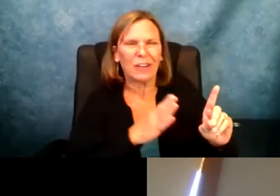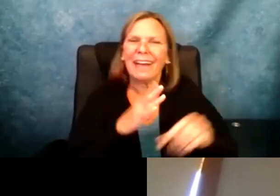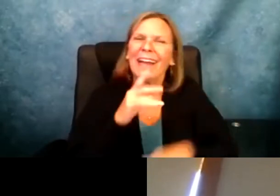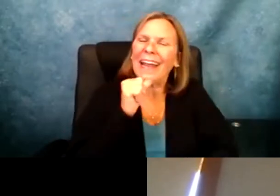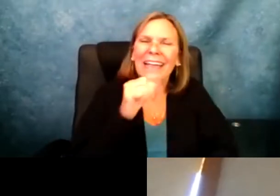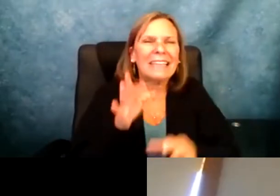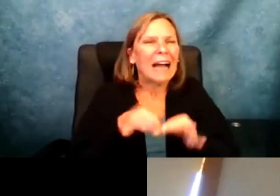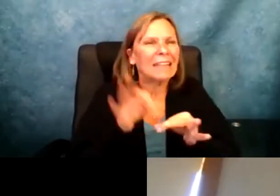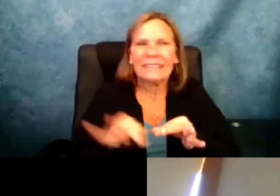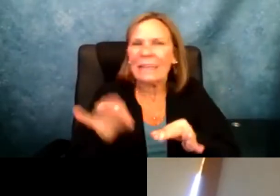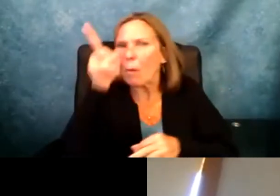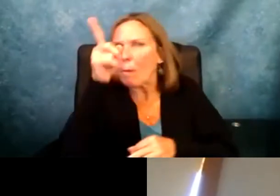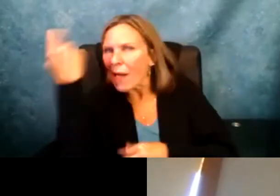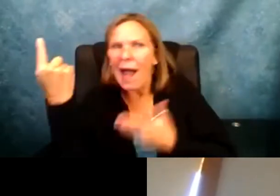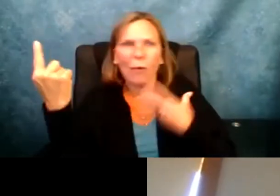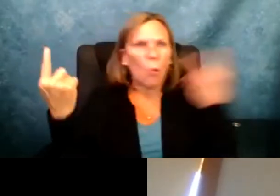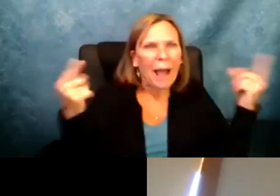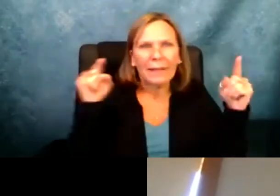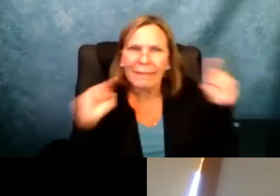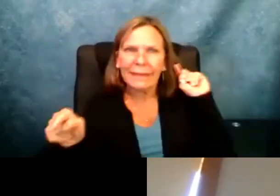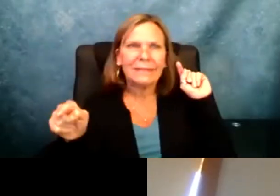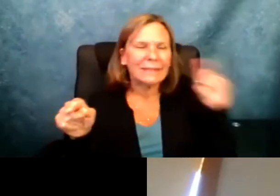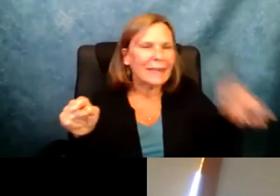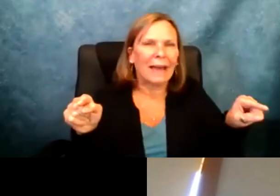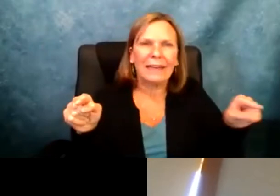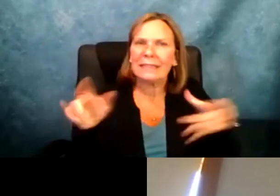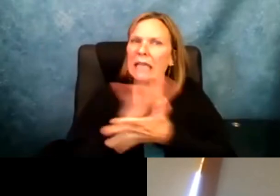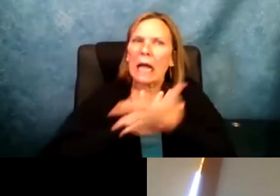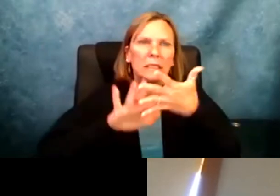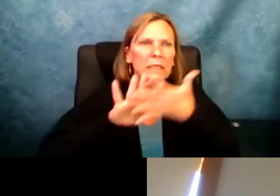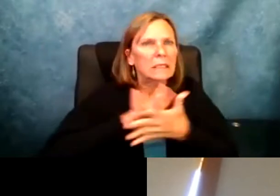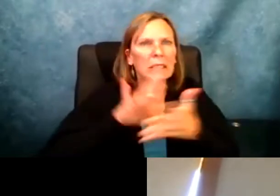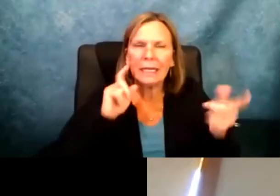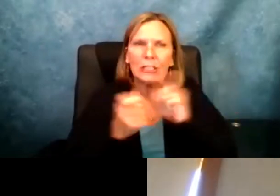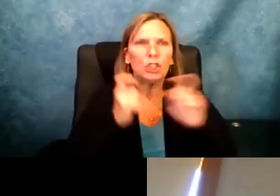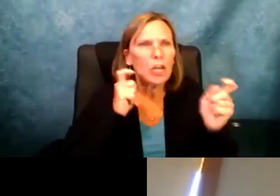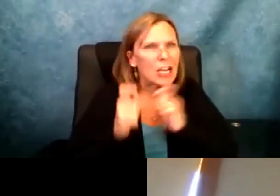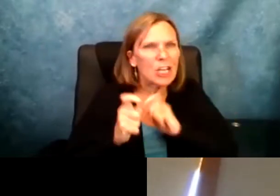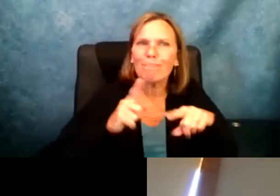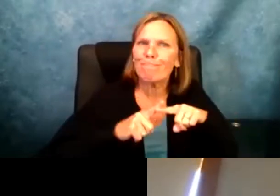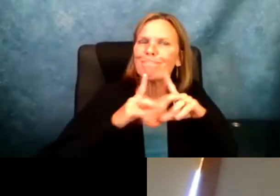is just -- sometimes sometimes -- it is never